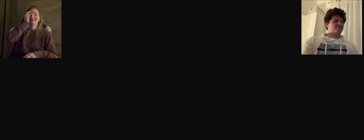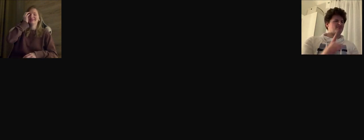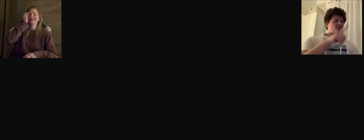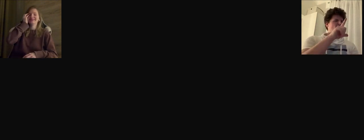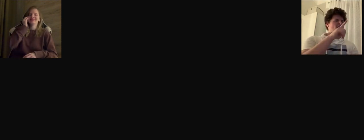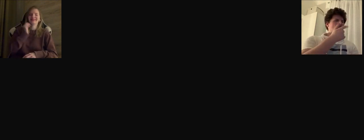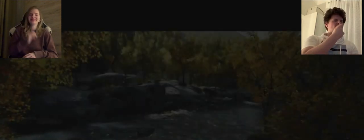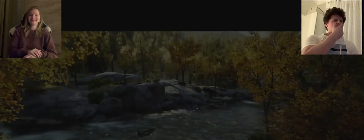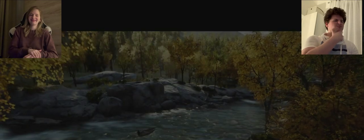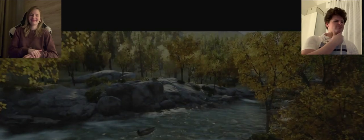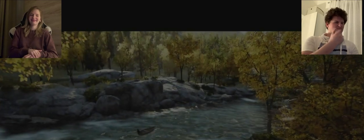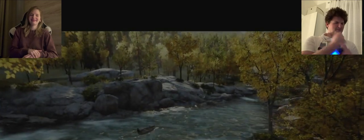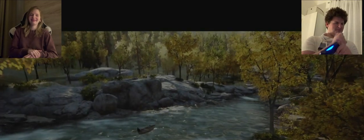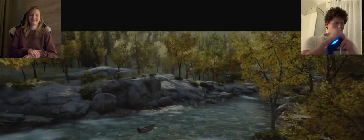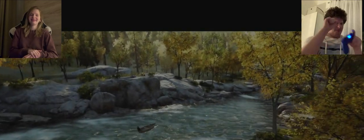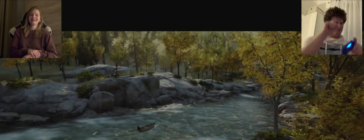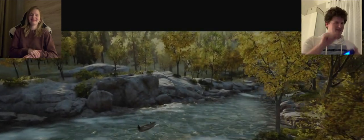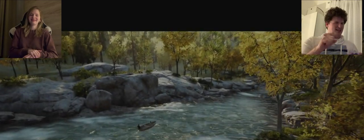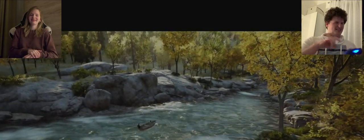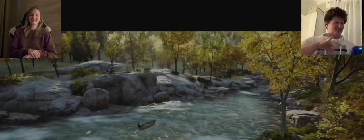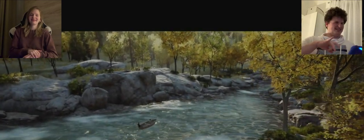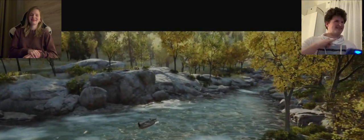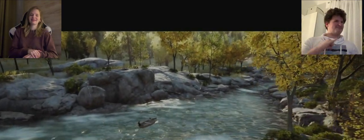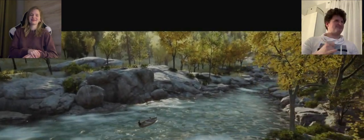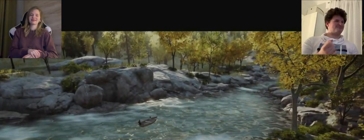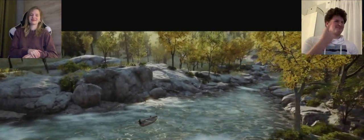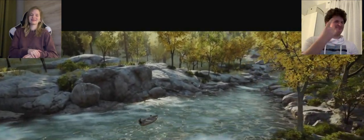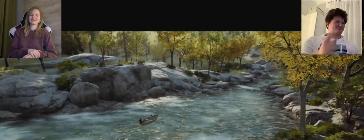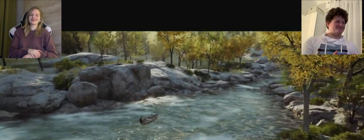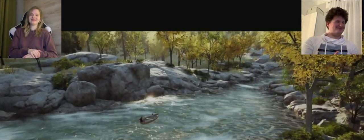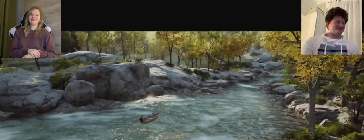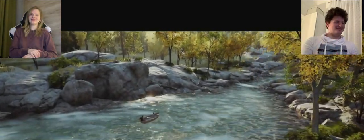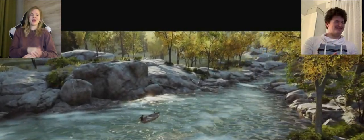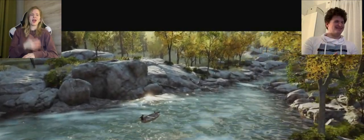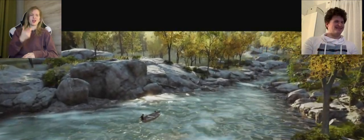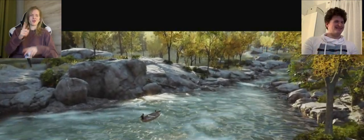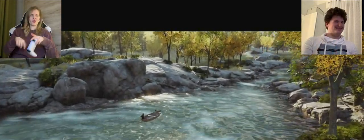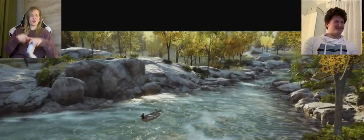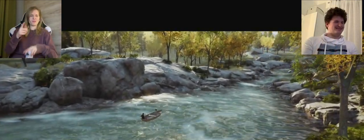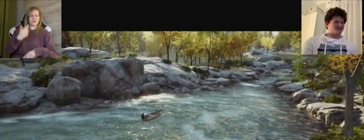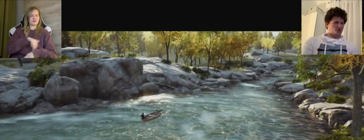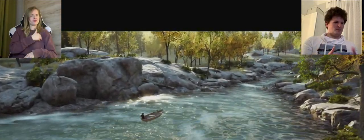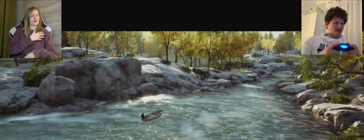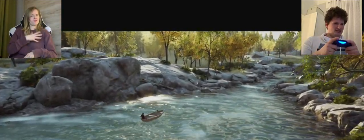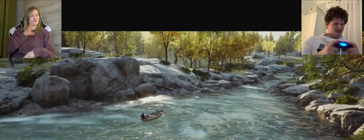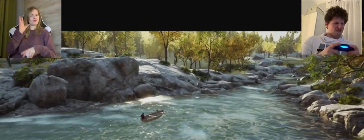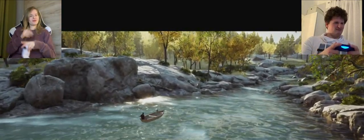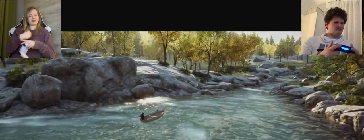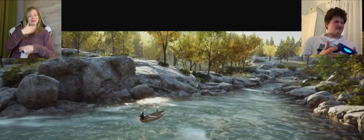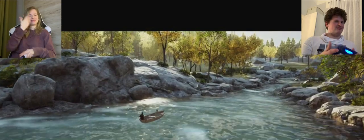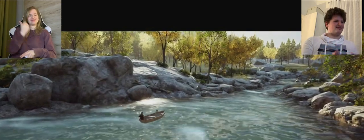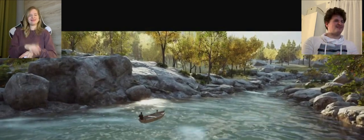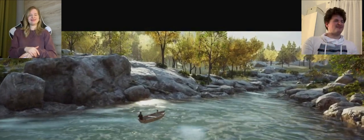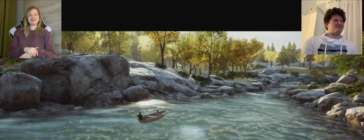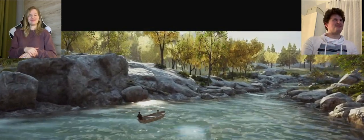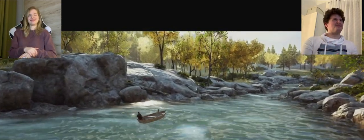A: don't you think weird Vin runs faster? And despite working in a bank? K: it's normal?!?!? Anyone at school have PE?